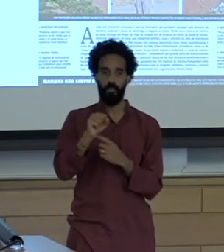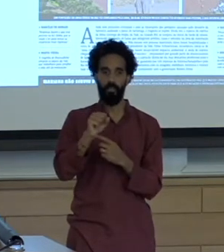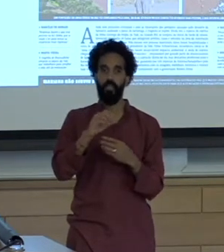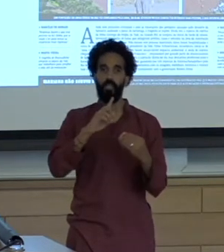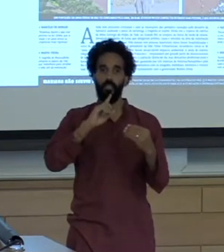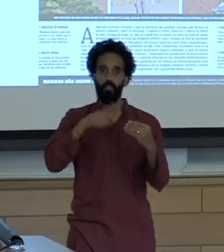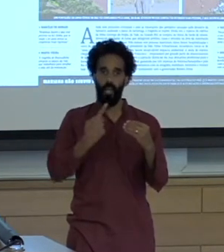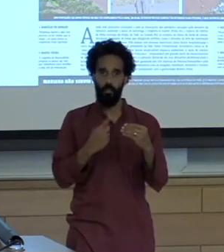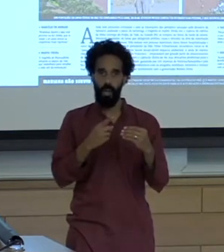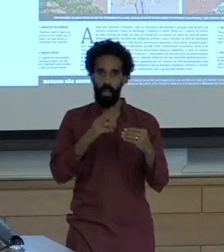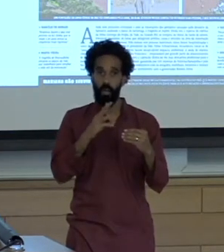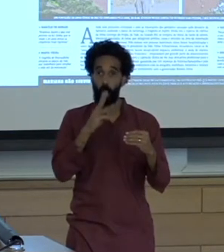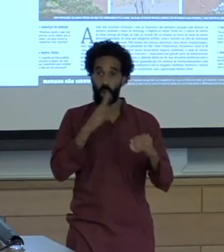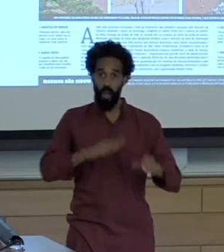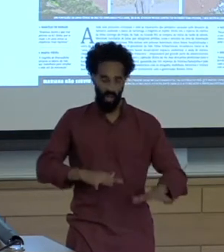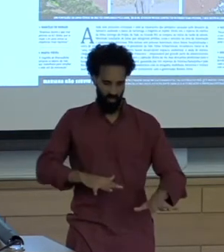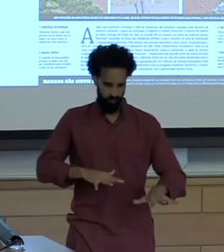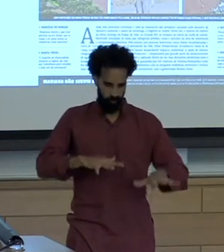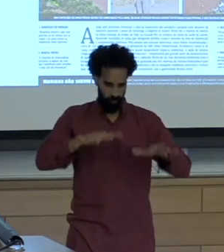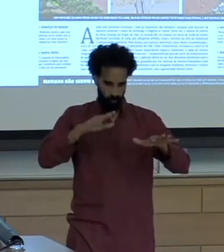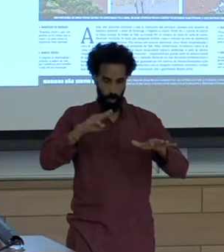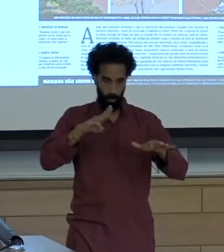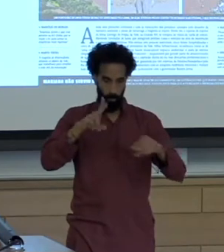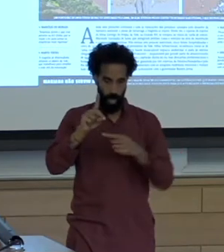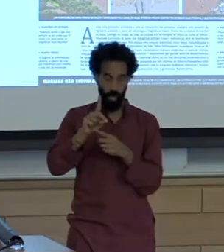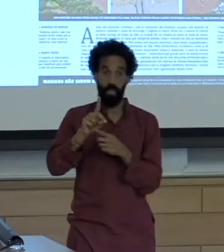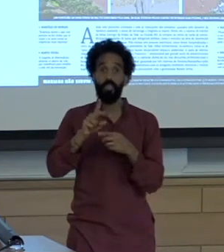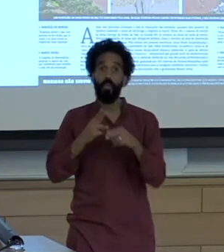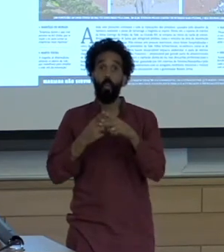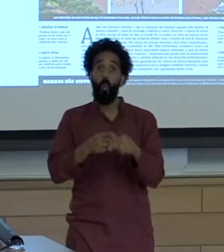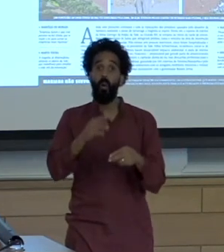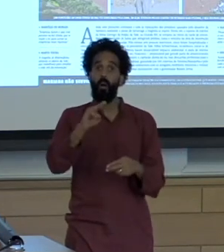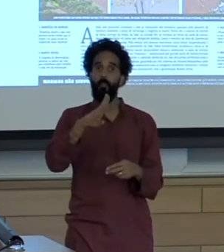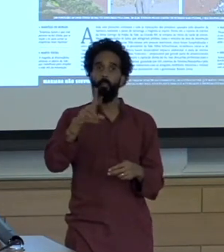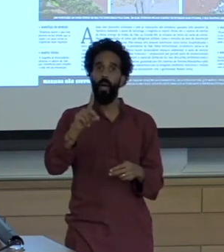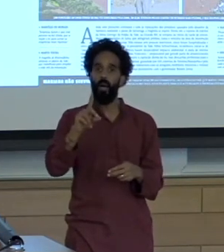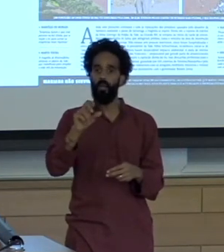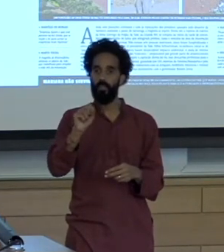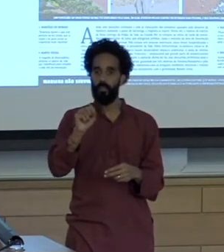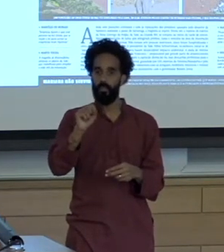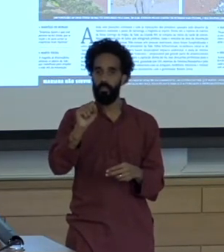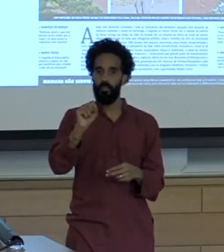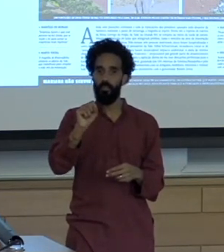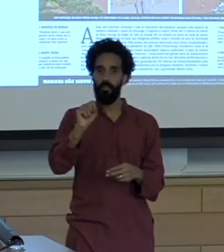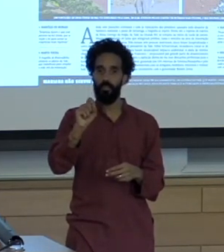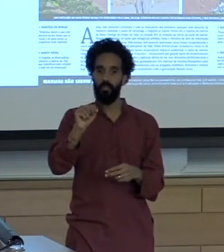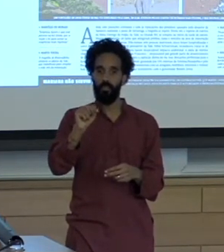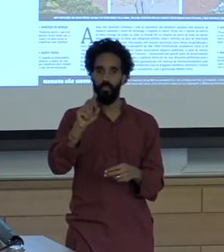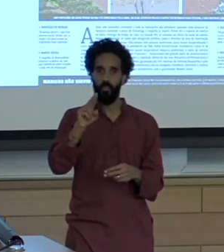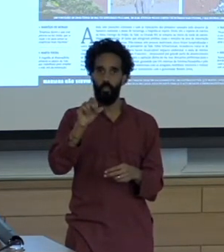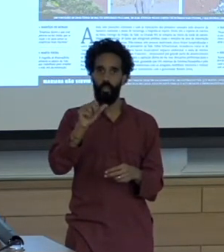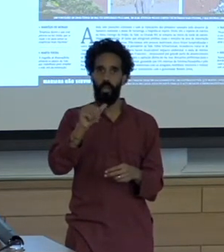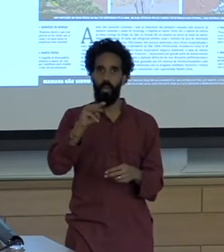153 homes as a mud tsunami Which left a stain on quote-unquote "the economy"